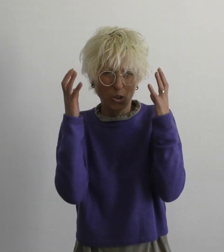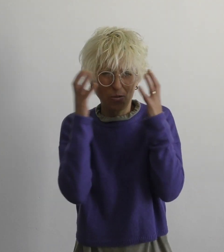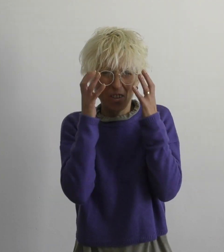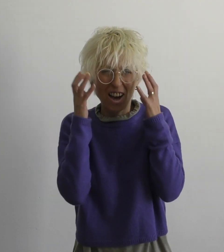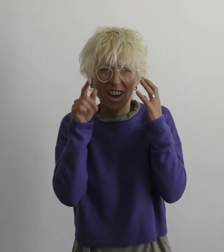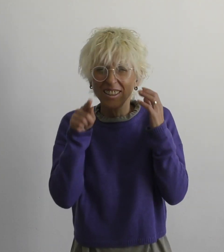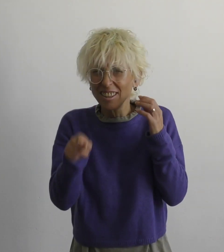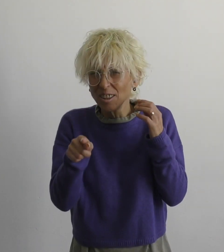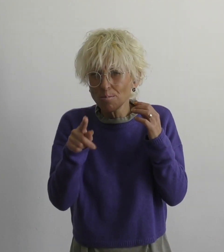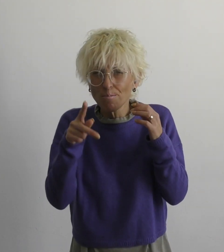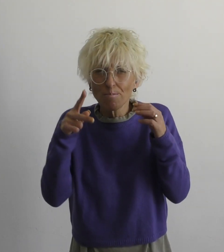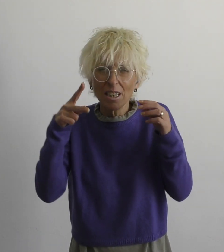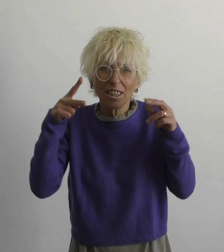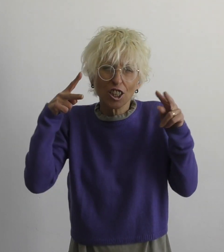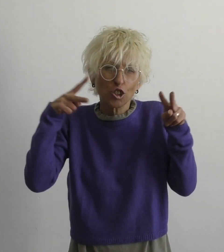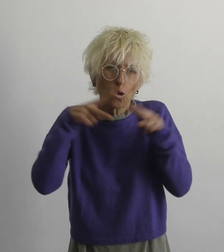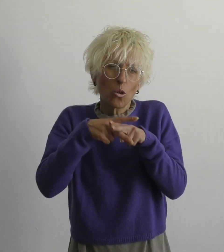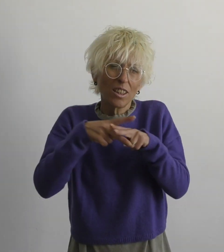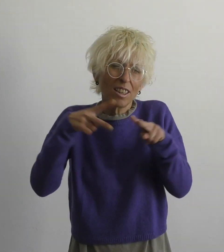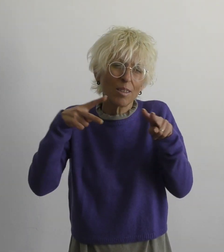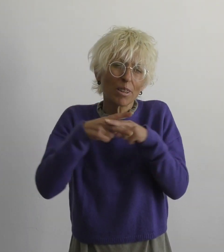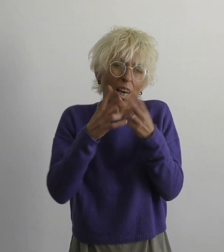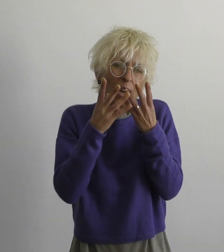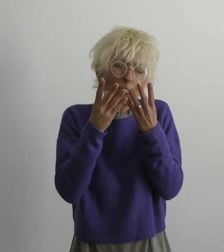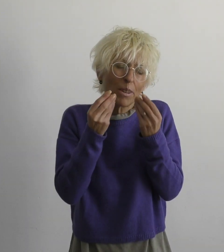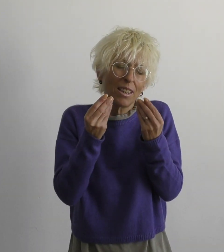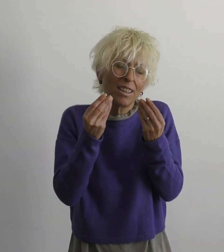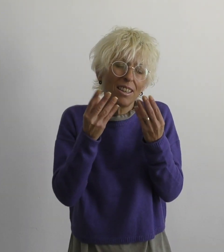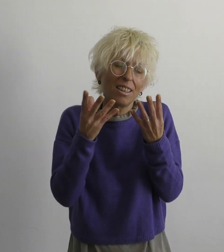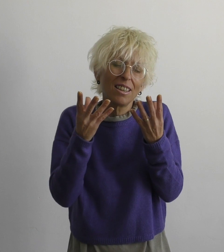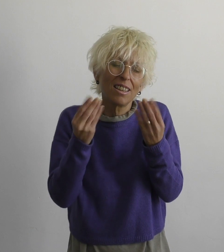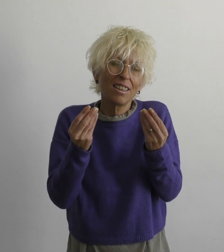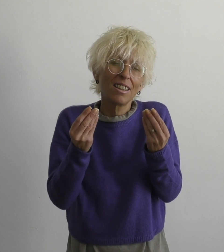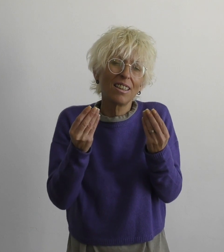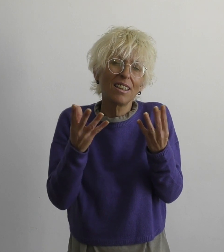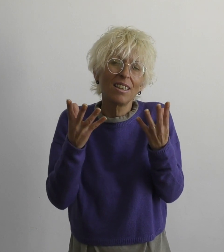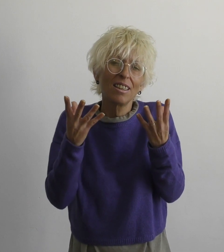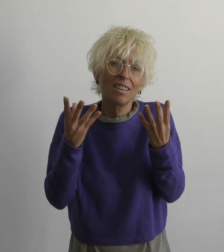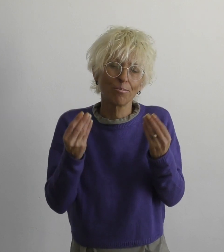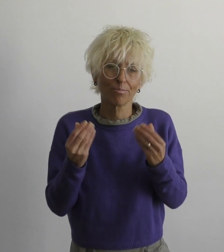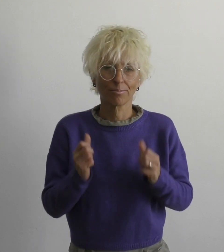It is filled with many obstacles